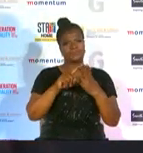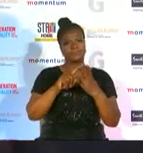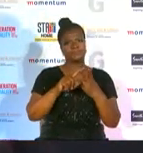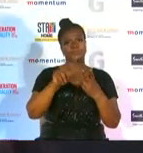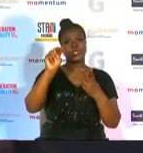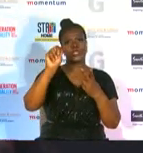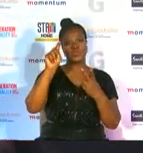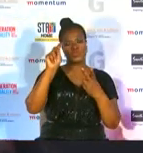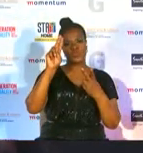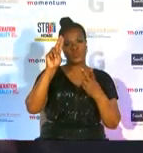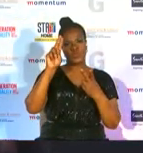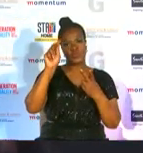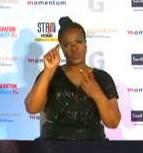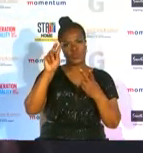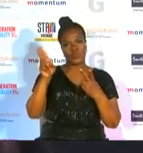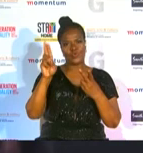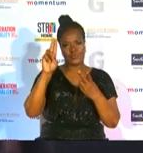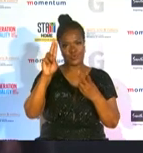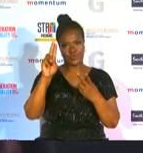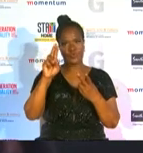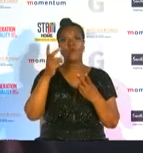the founder of go beyond for a girl child initiative